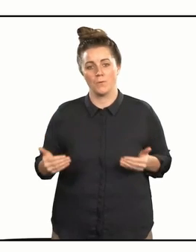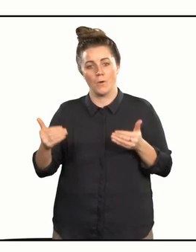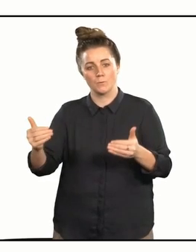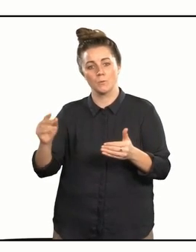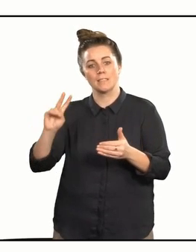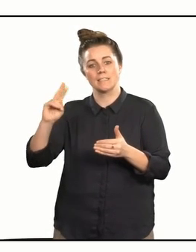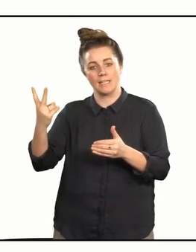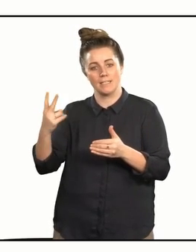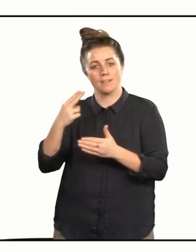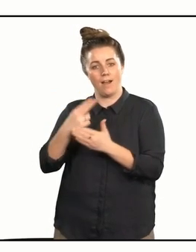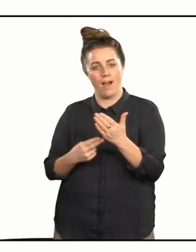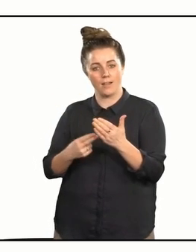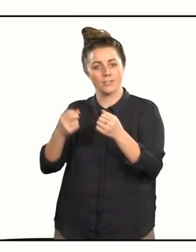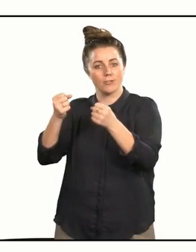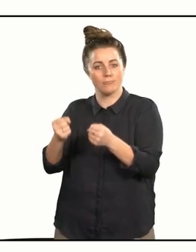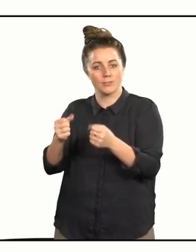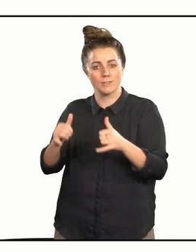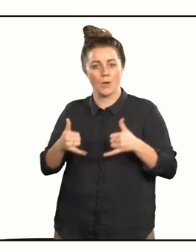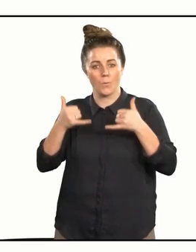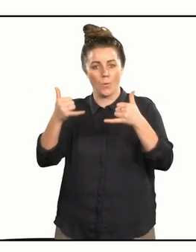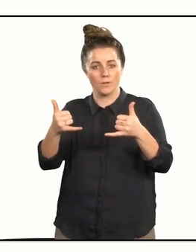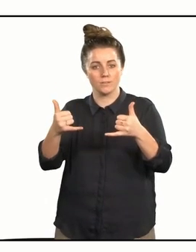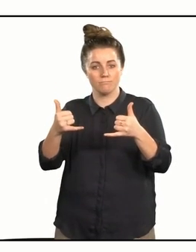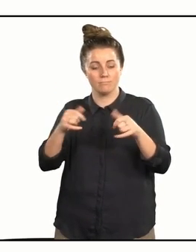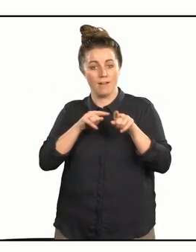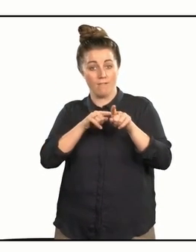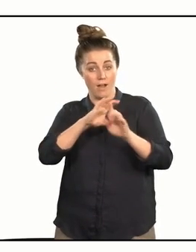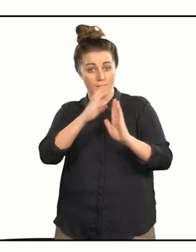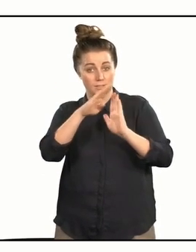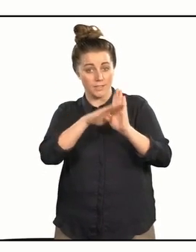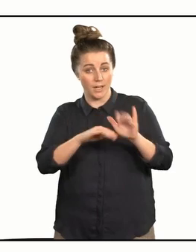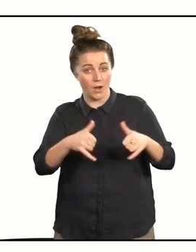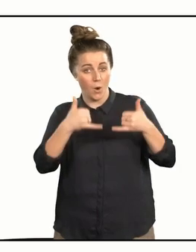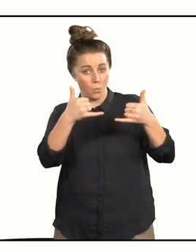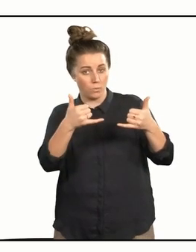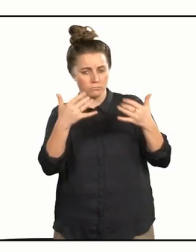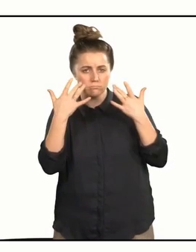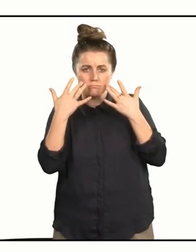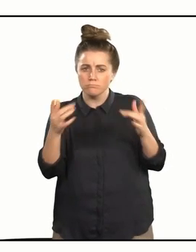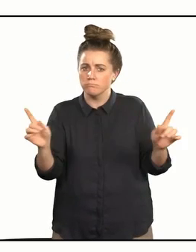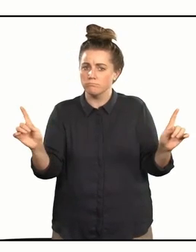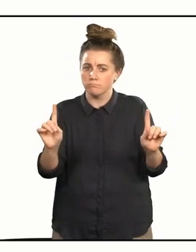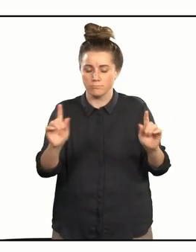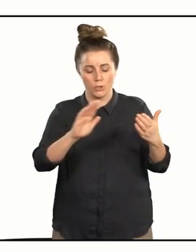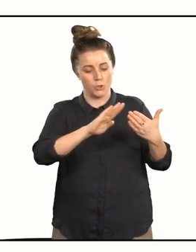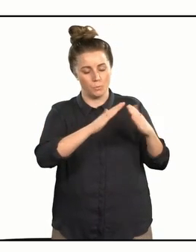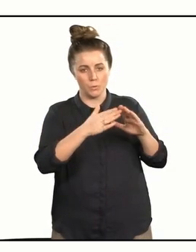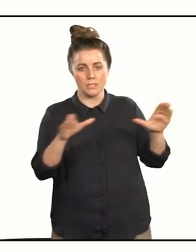Arts in Corrections Award. The Whai Tikanga Award recognises the outstanding contribution of a community group,